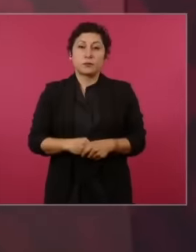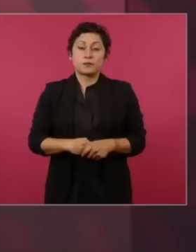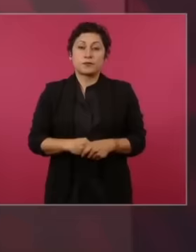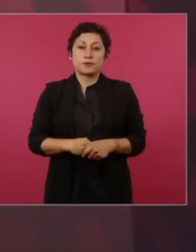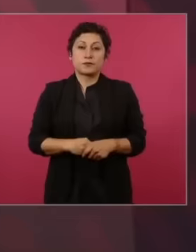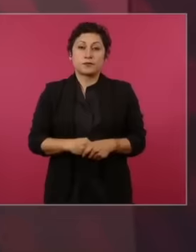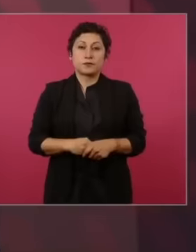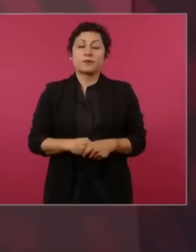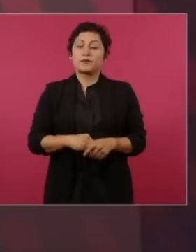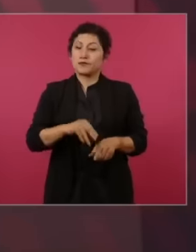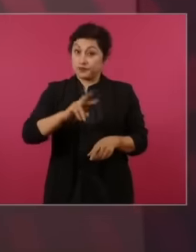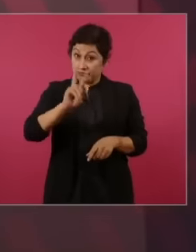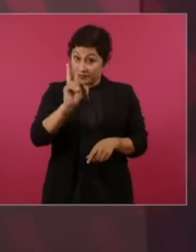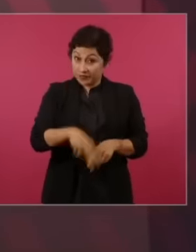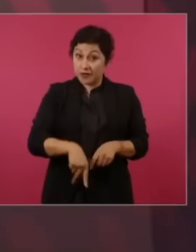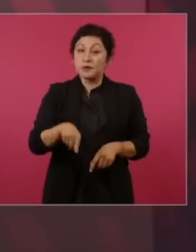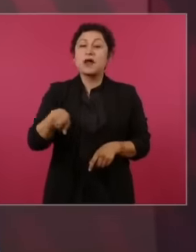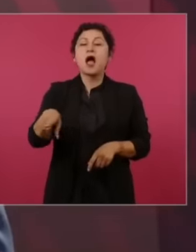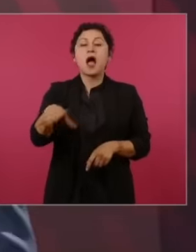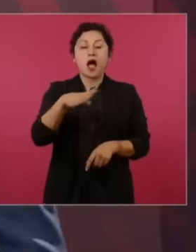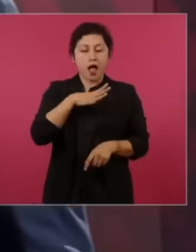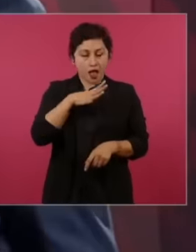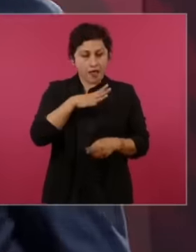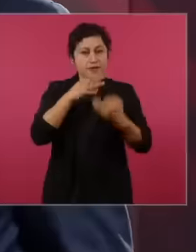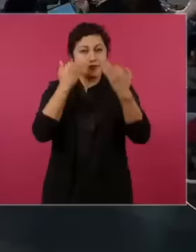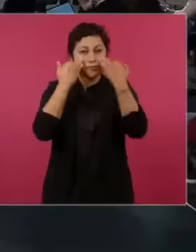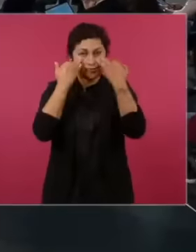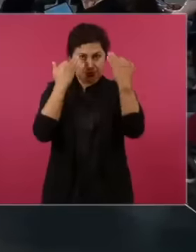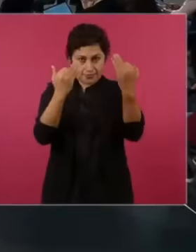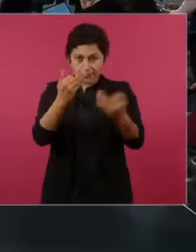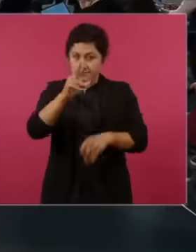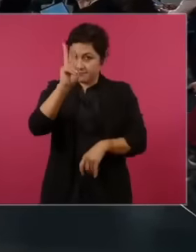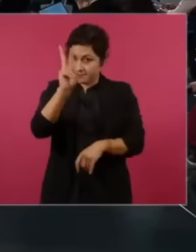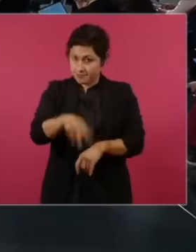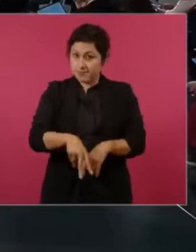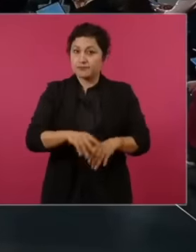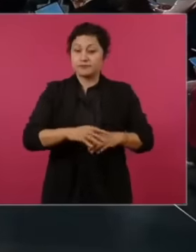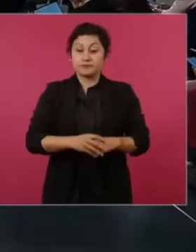testimony speaking with another